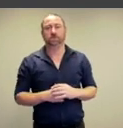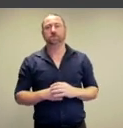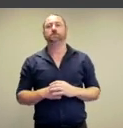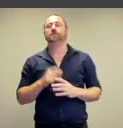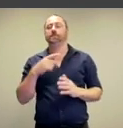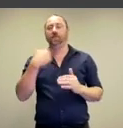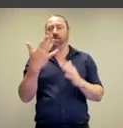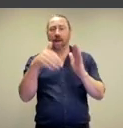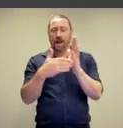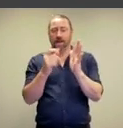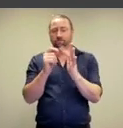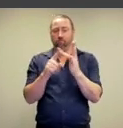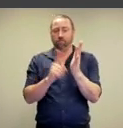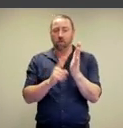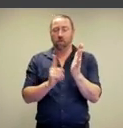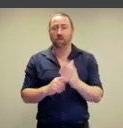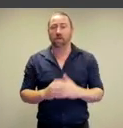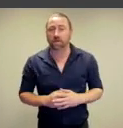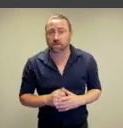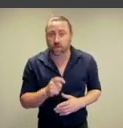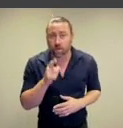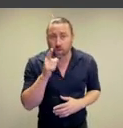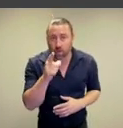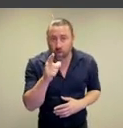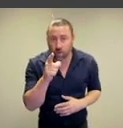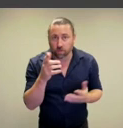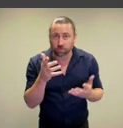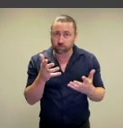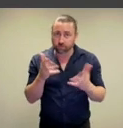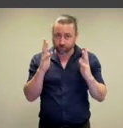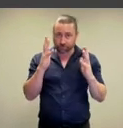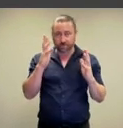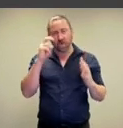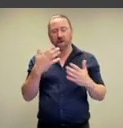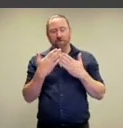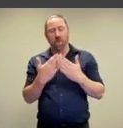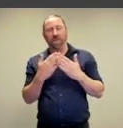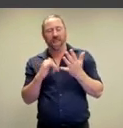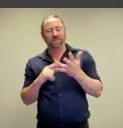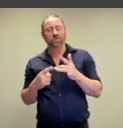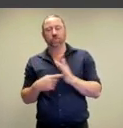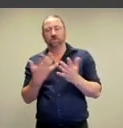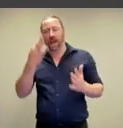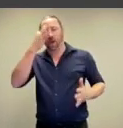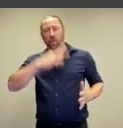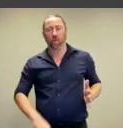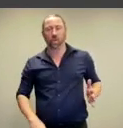Now, this is our final poll for today,